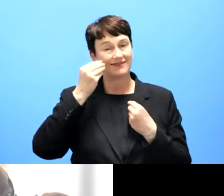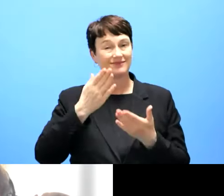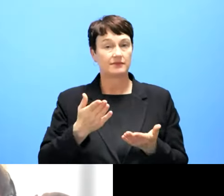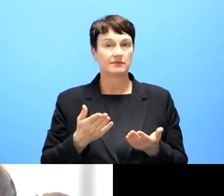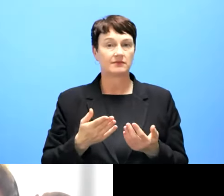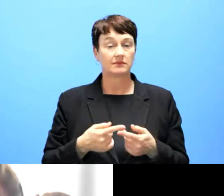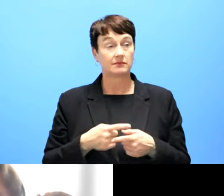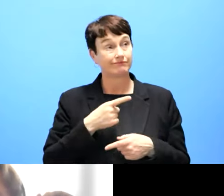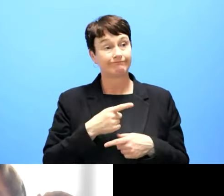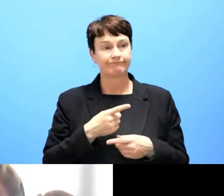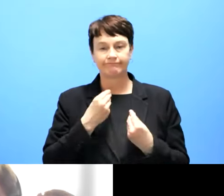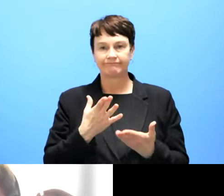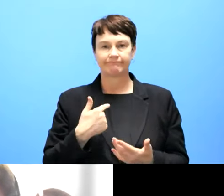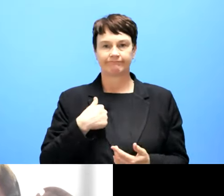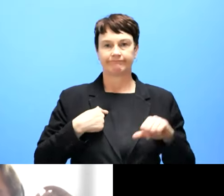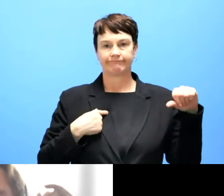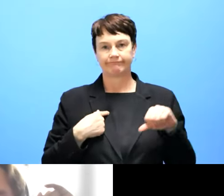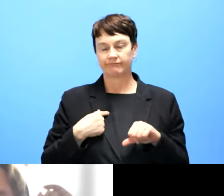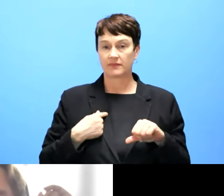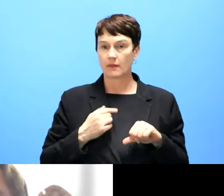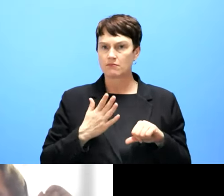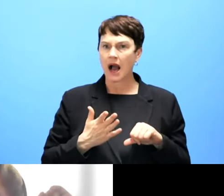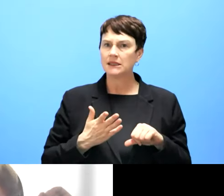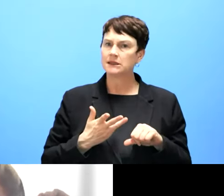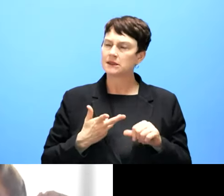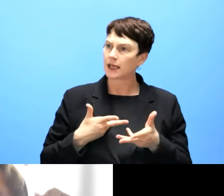you have to talk to the people in their language and this should be perhaps the next step.